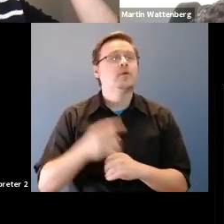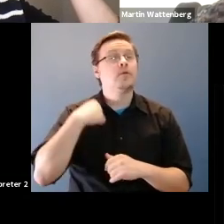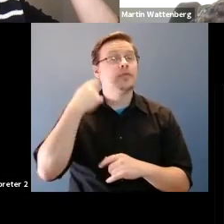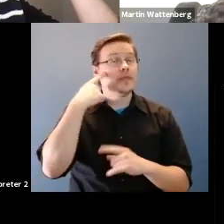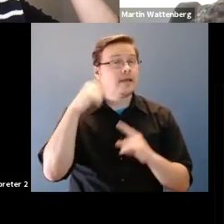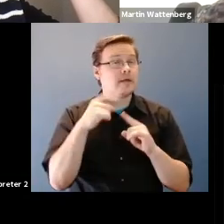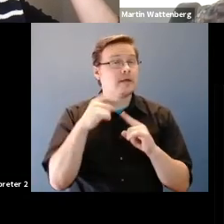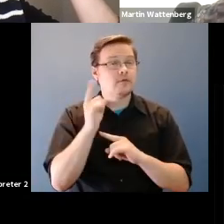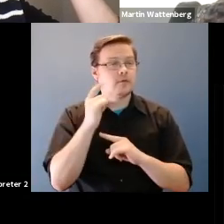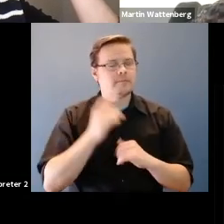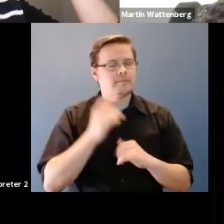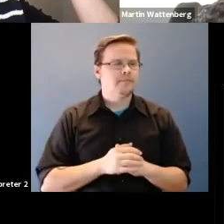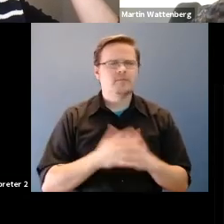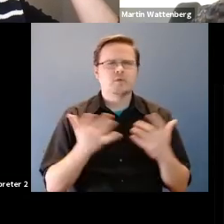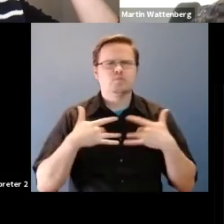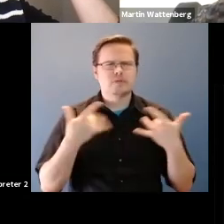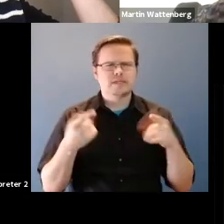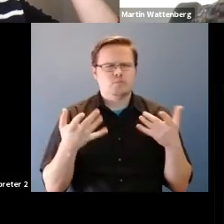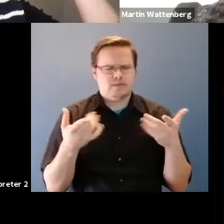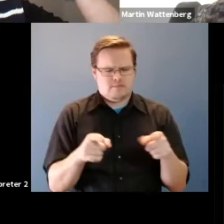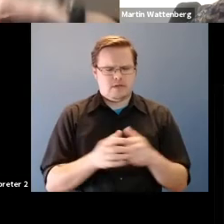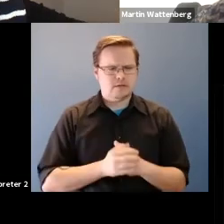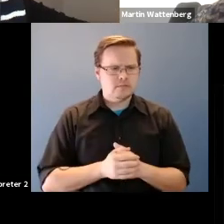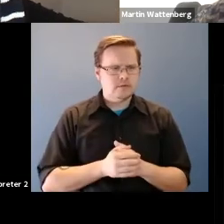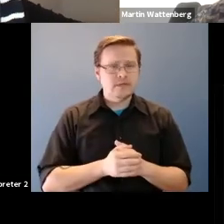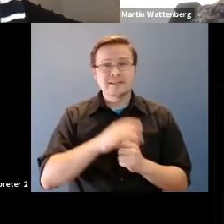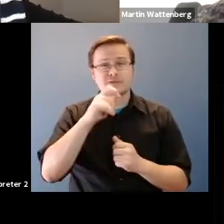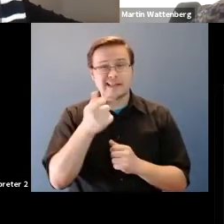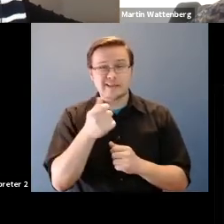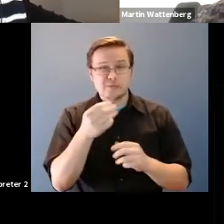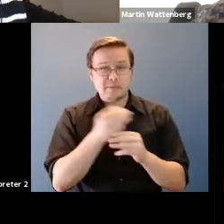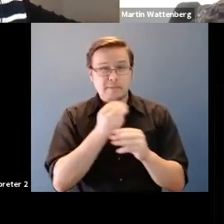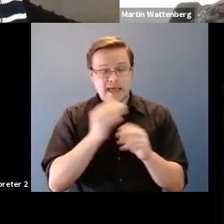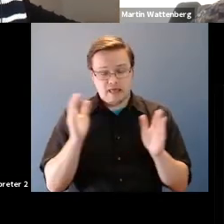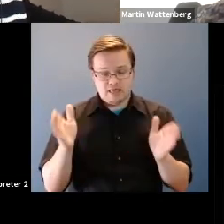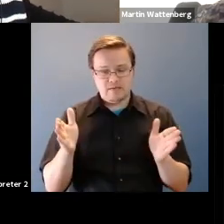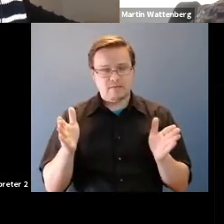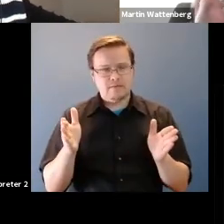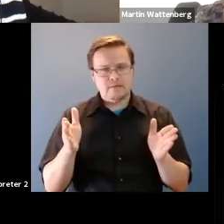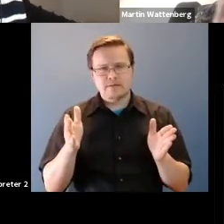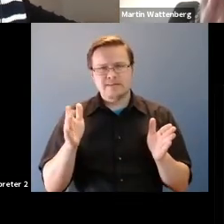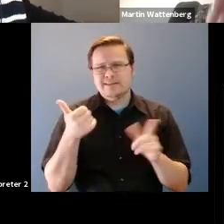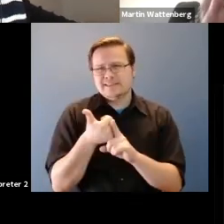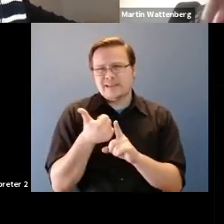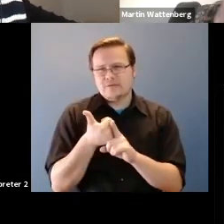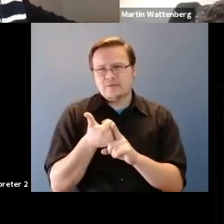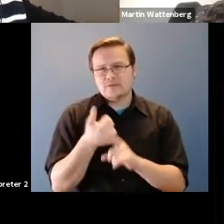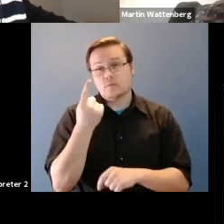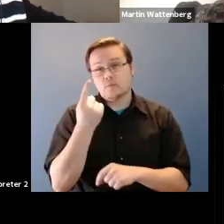Martin Wattenberg: What doesn't what's going on well here's The thing that piece of math is in itself so i'm one thing I will say is that this is a.